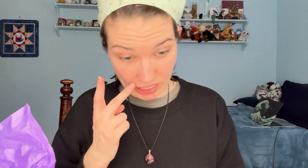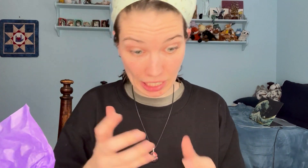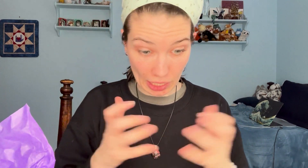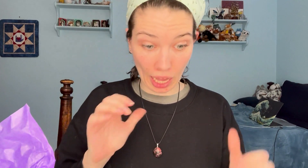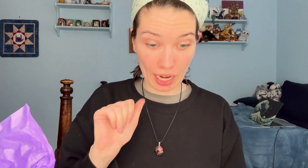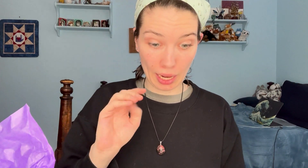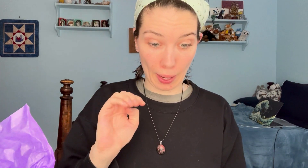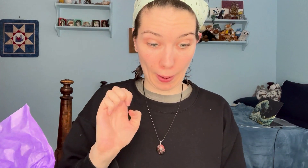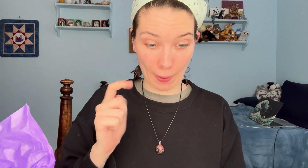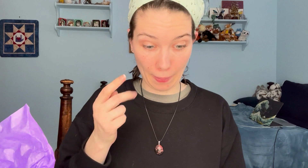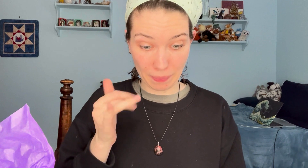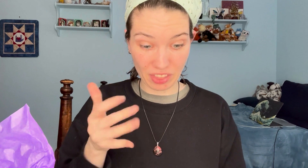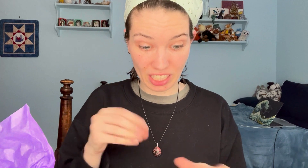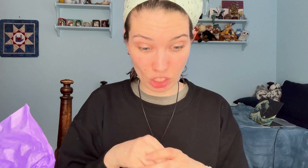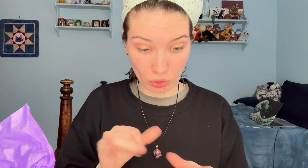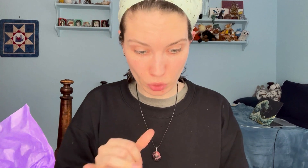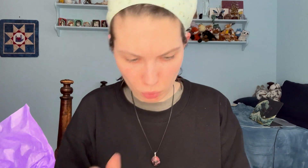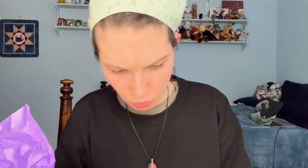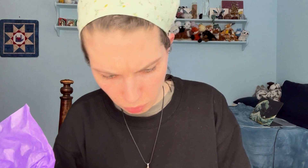I see a lot of amethysts in there, too